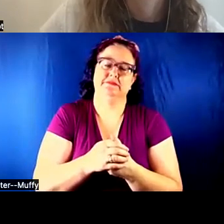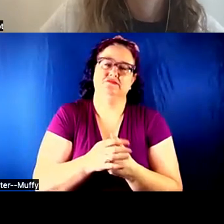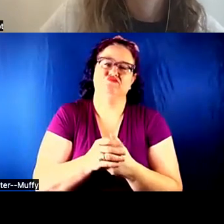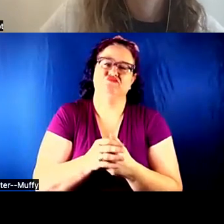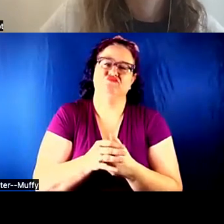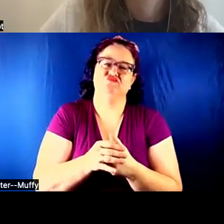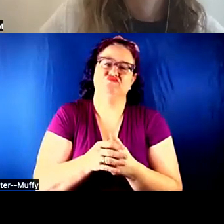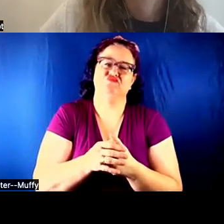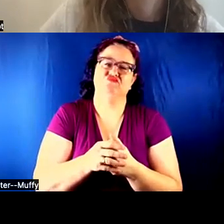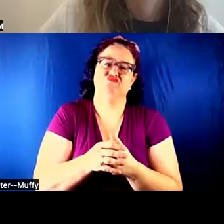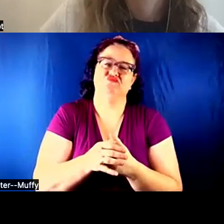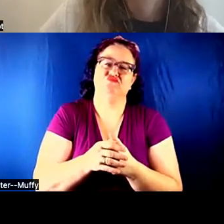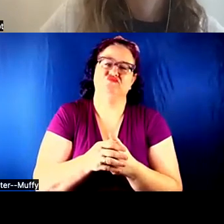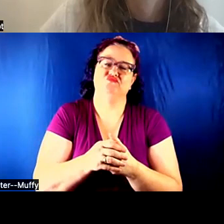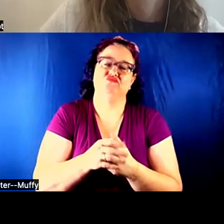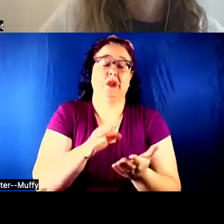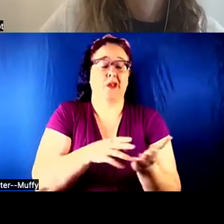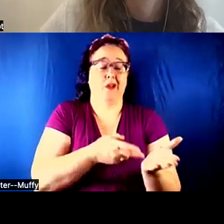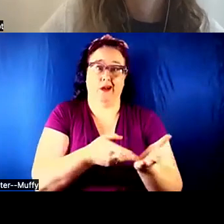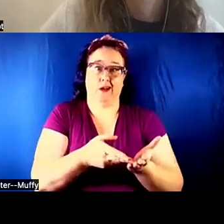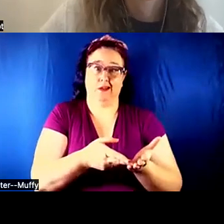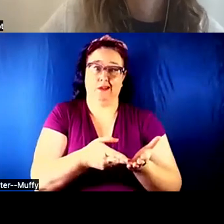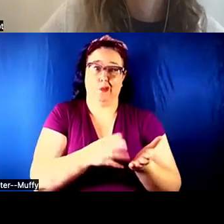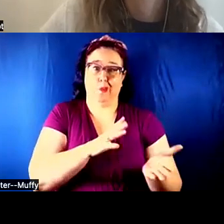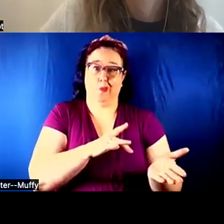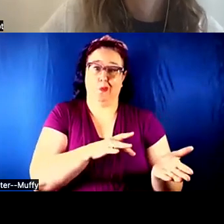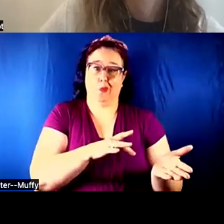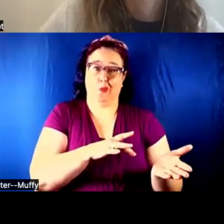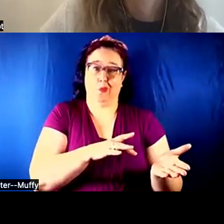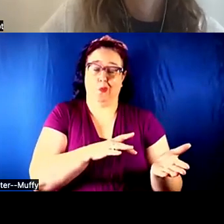Shiri: Yeah. Aaron: Honestly, what would be cool if we could do -- hold on, let me see.